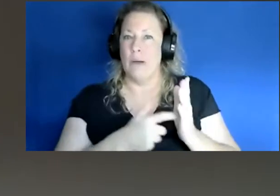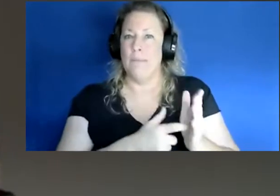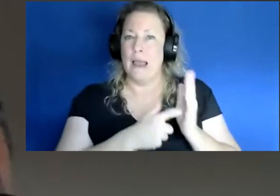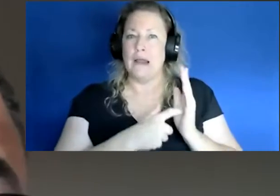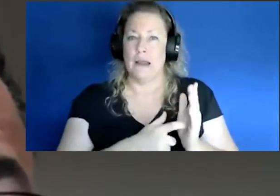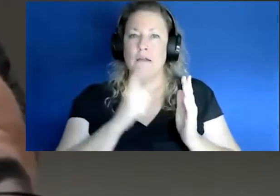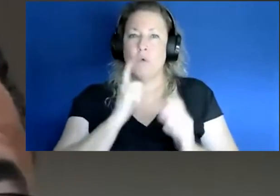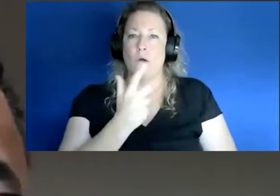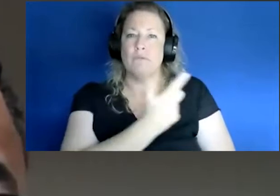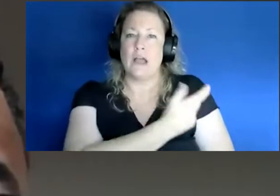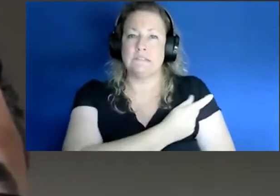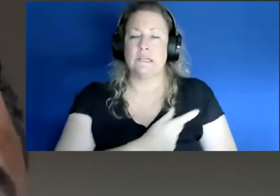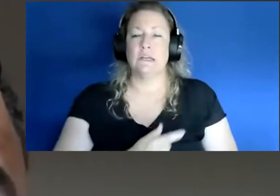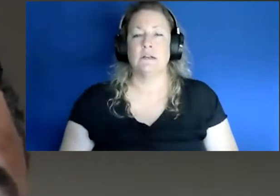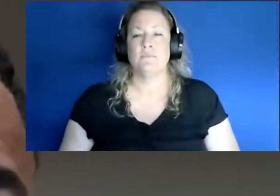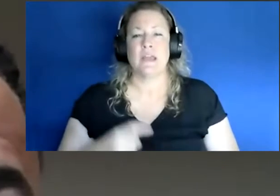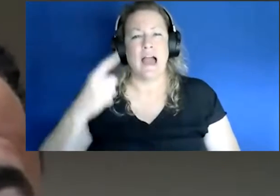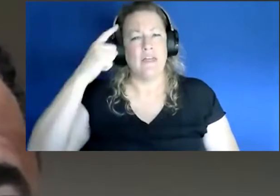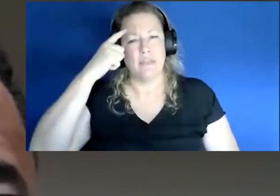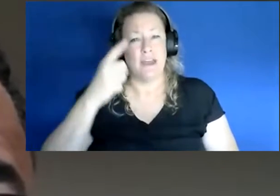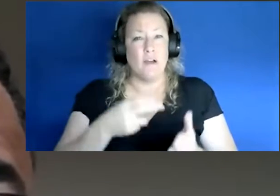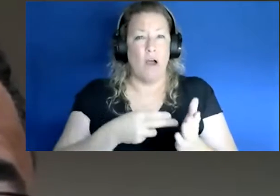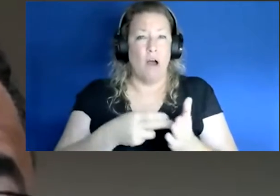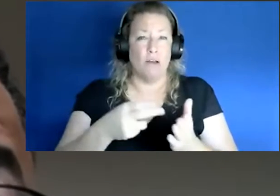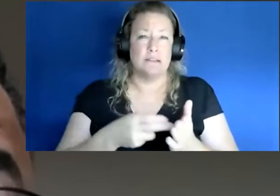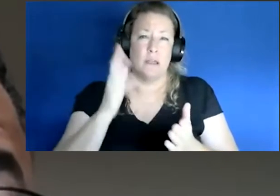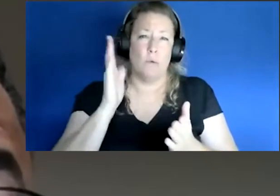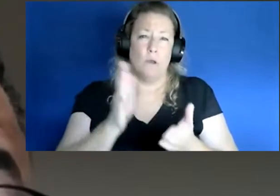for vaccines and I think, you know, honestly that's going to become the trend especially